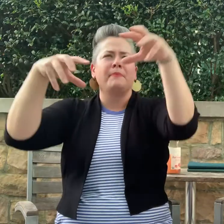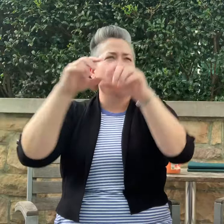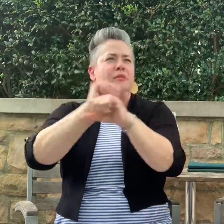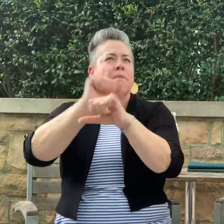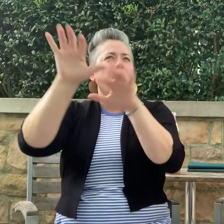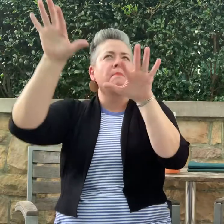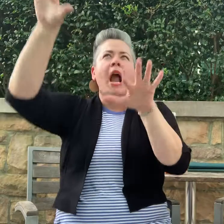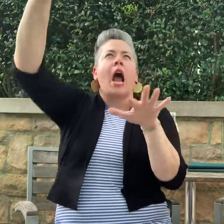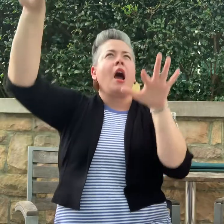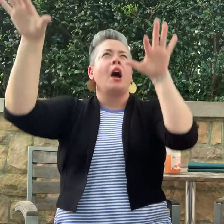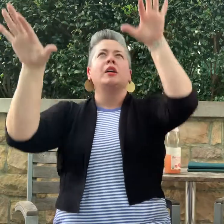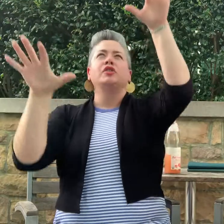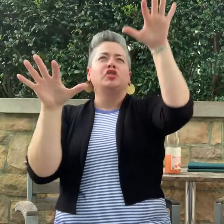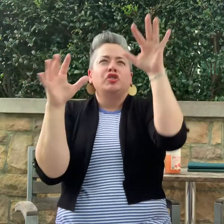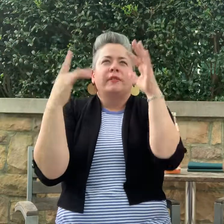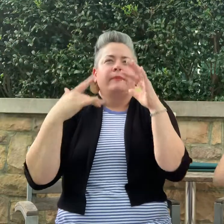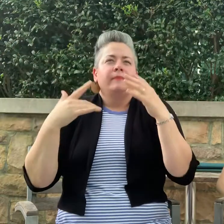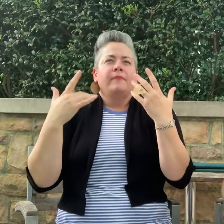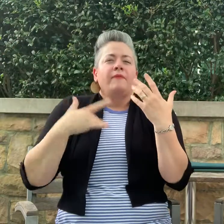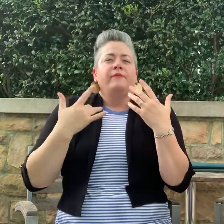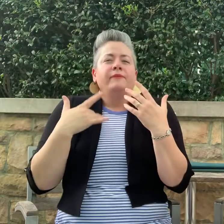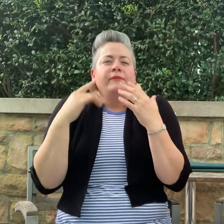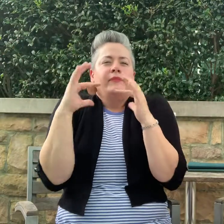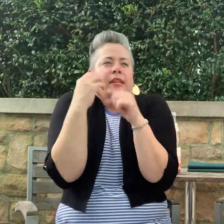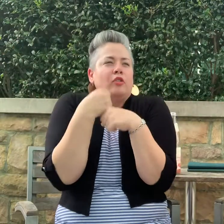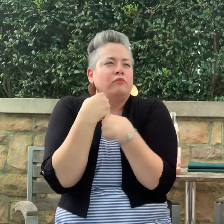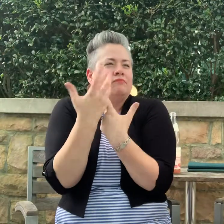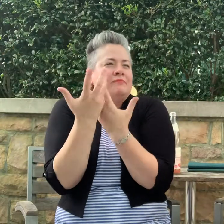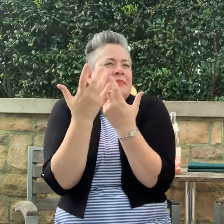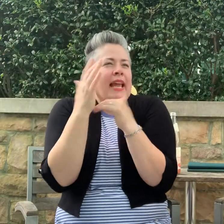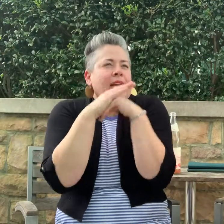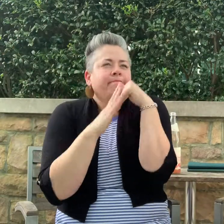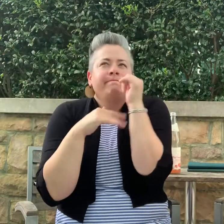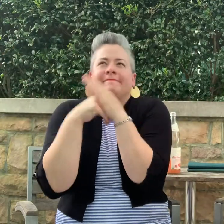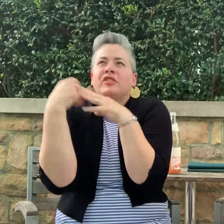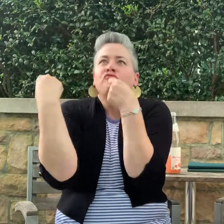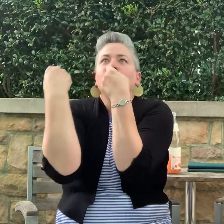We were cocooned with in the mountains. A very